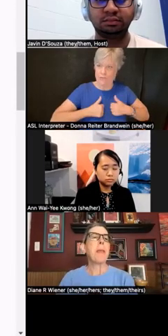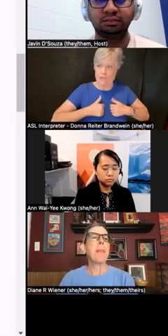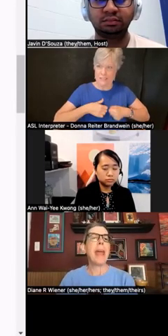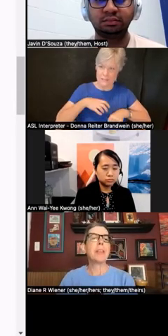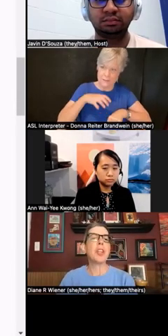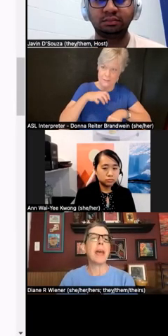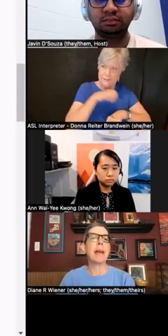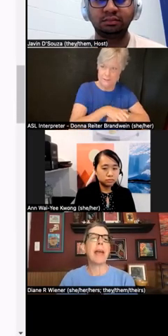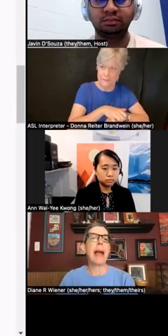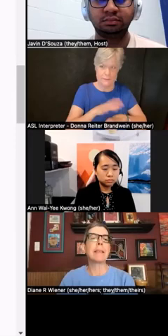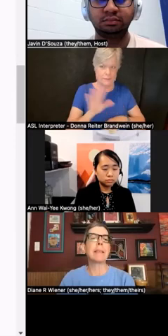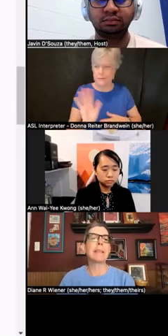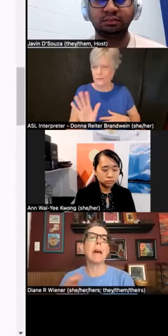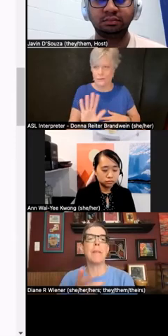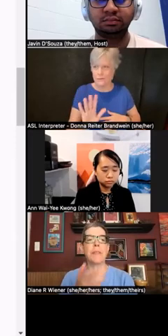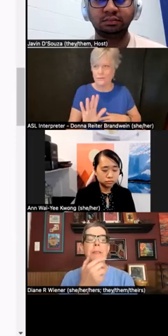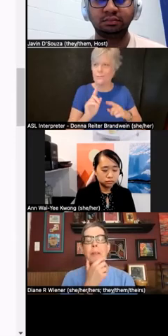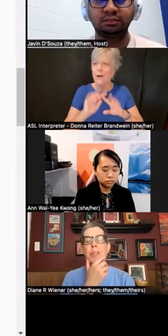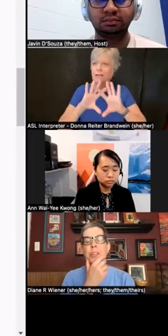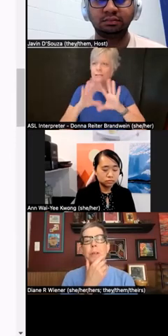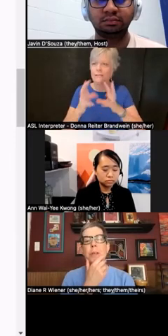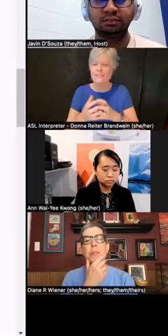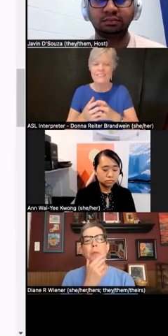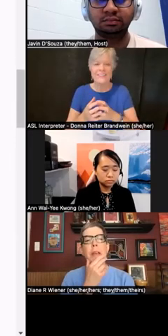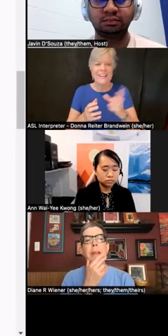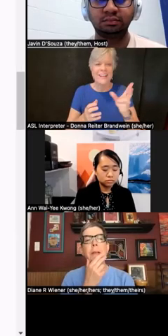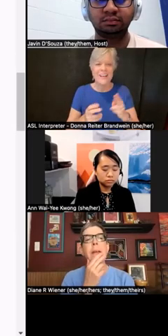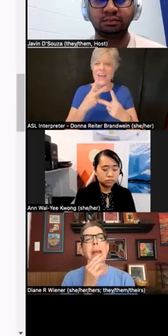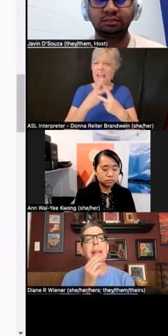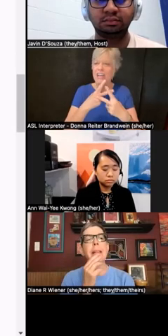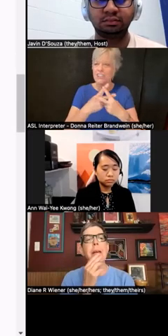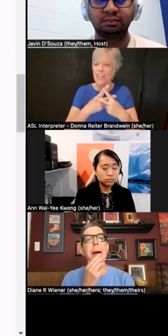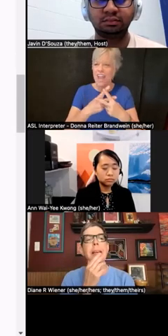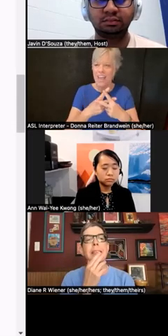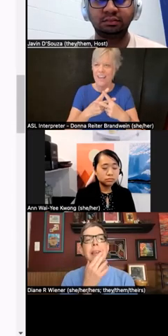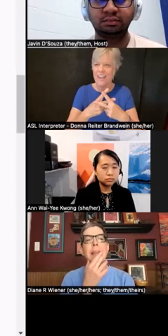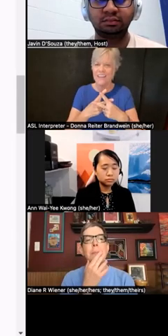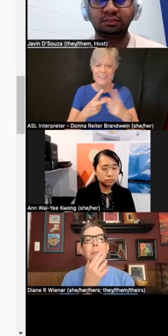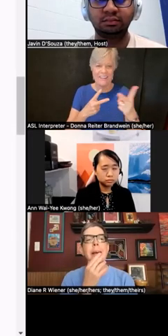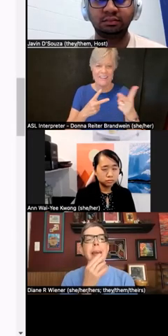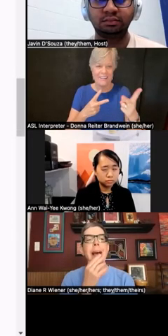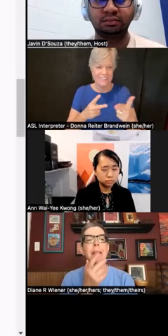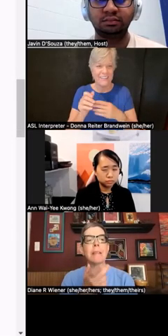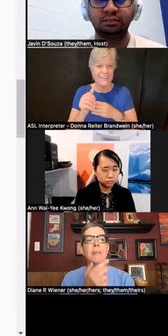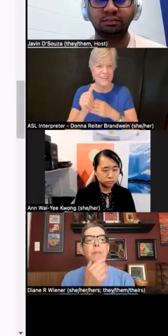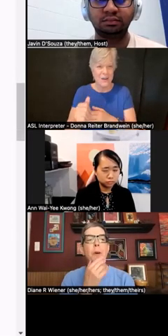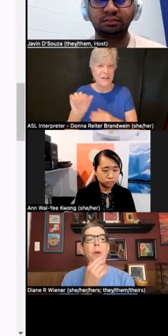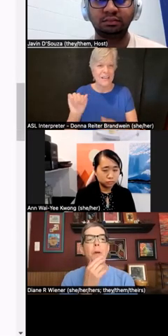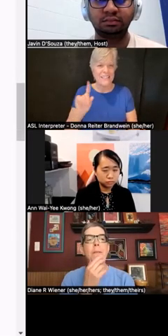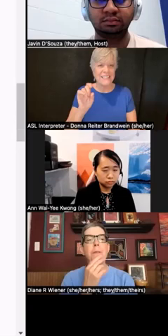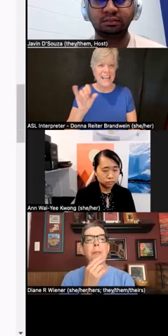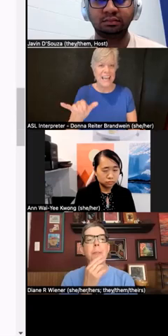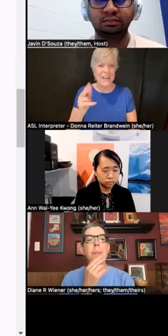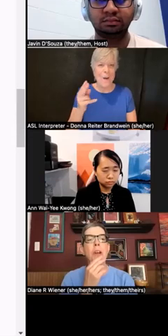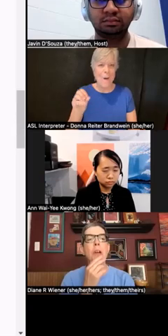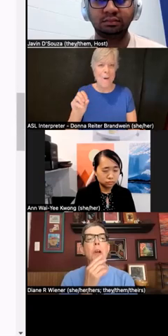And the hashtag #AccessIsLove is mentioned here, is created and led by Sandy, Mia, and Alice, and there's a photograph of them here